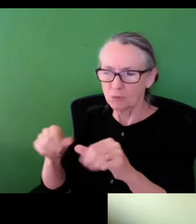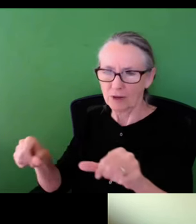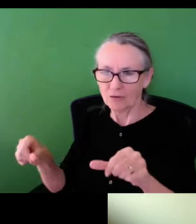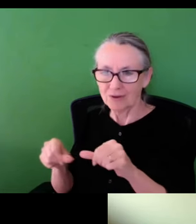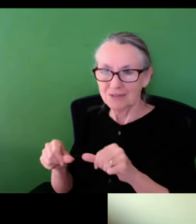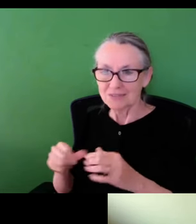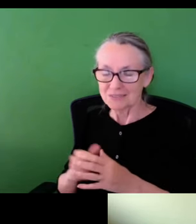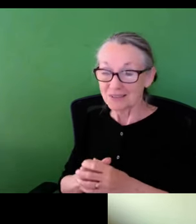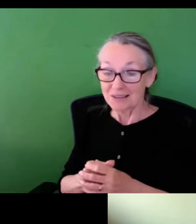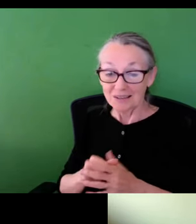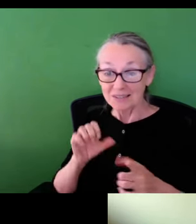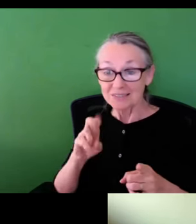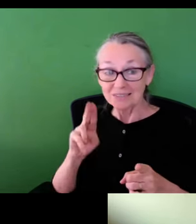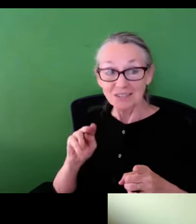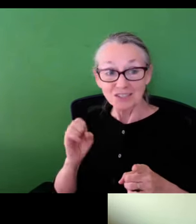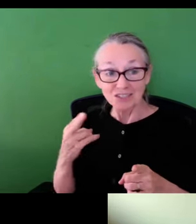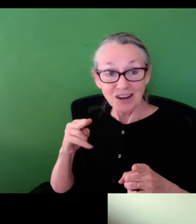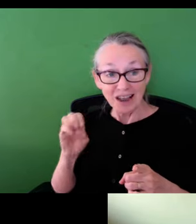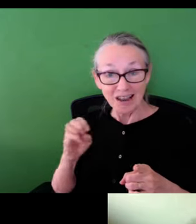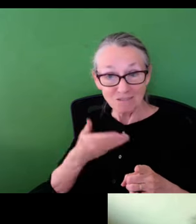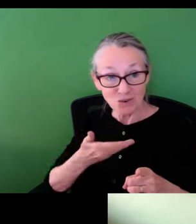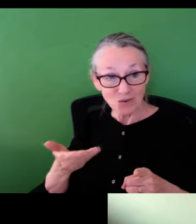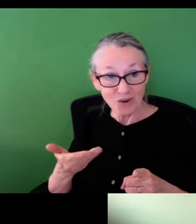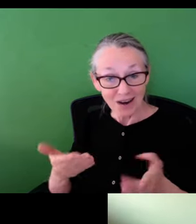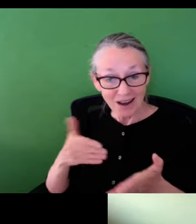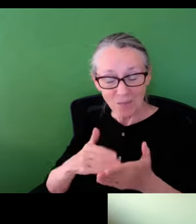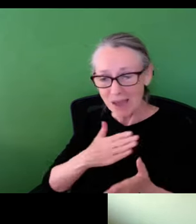in the community spaces. Again,